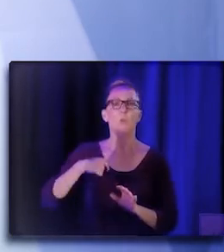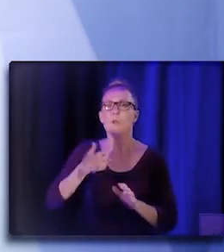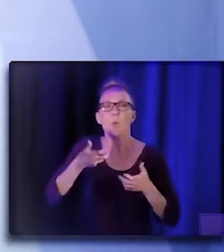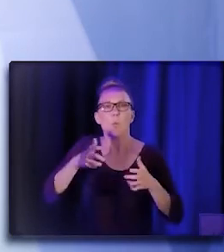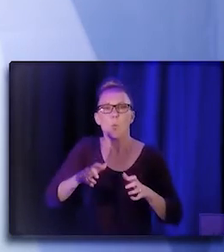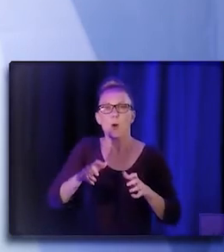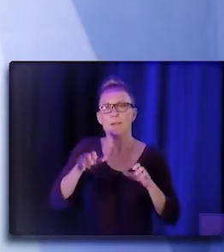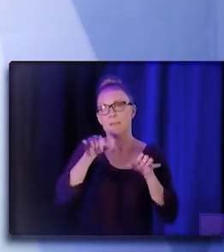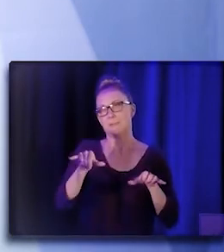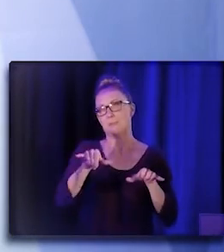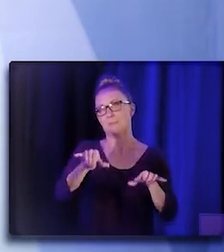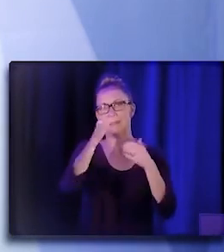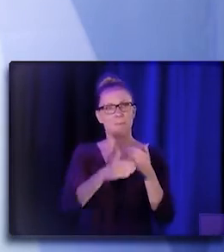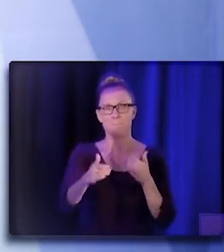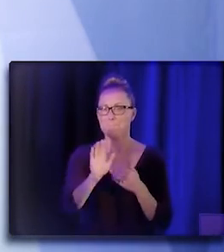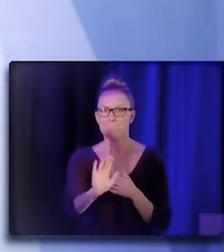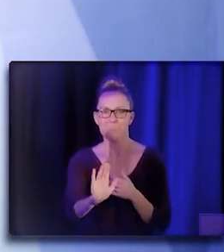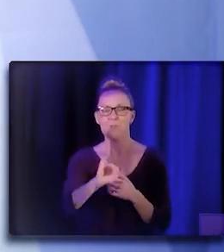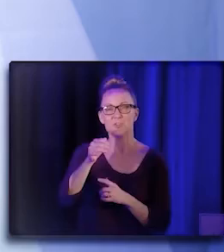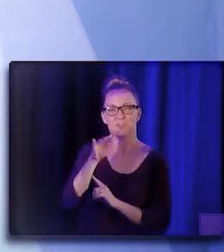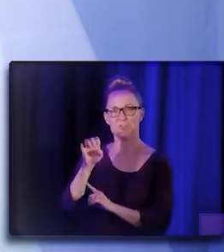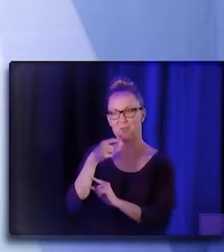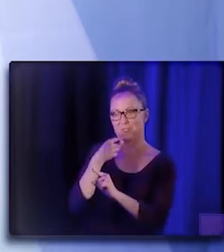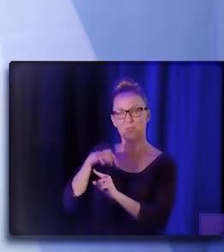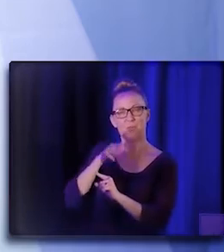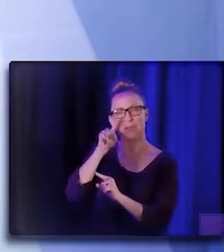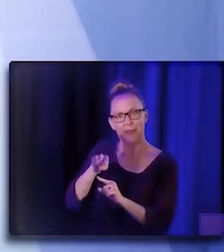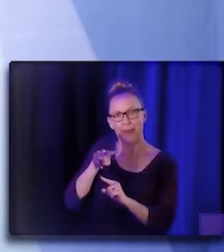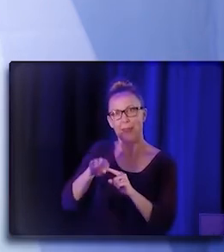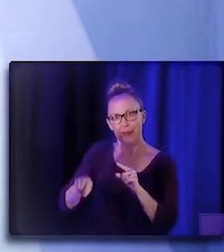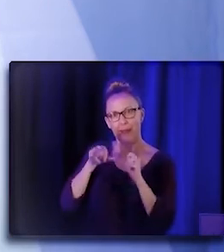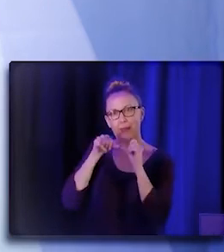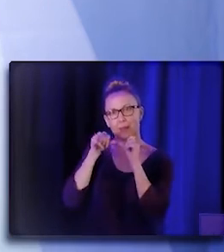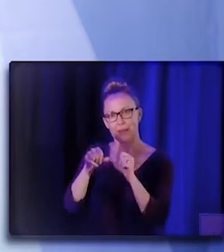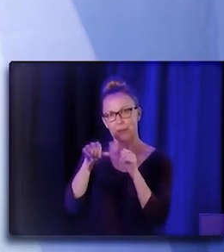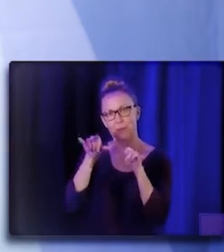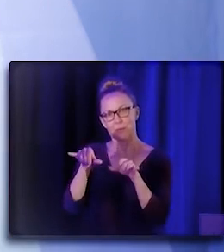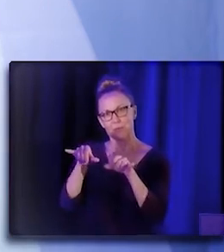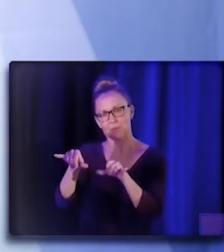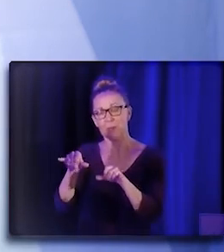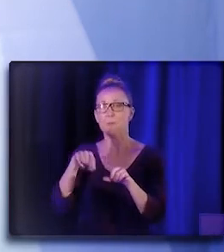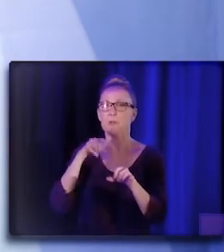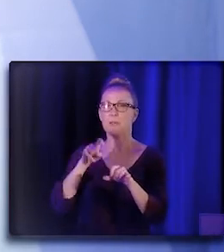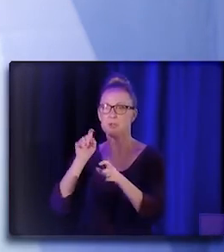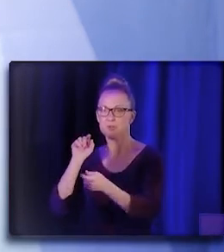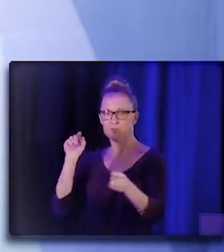Joe always talks about we can't do the status quo. That's why we need to transform how we're shifting all this